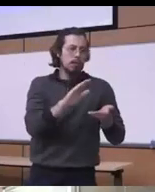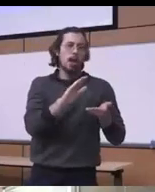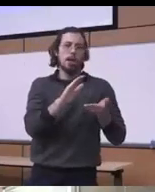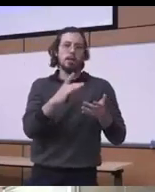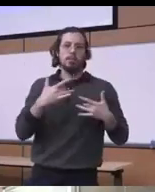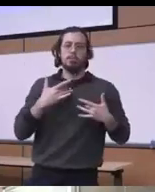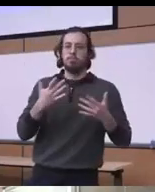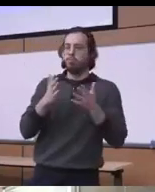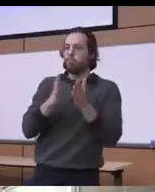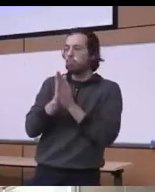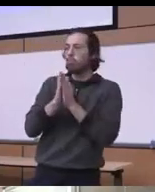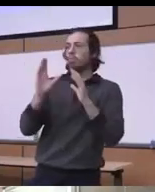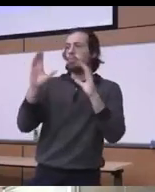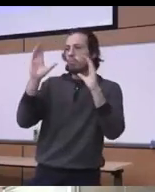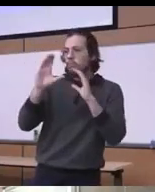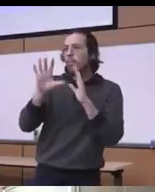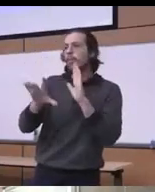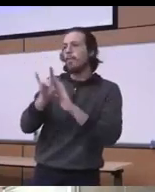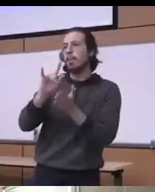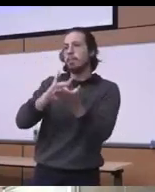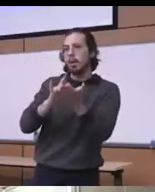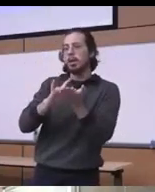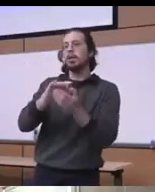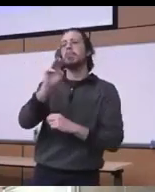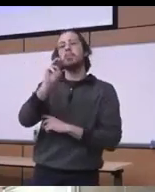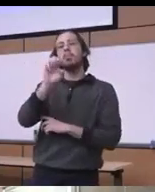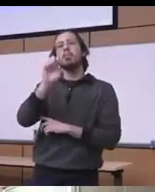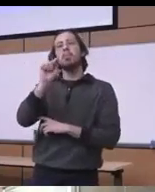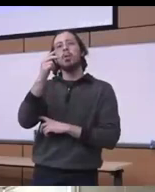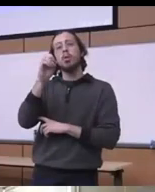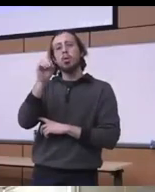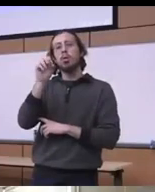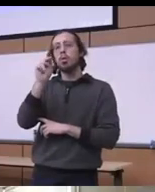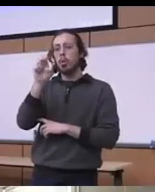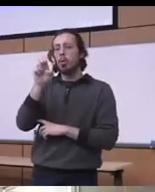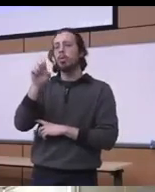weather will talk about buprenorphine talk about you know methadone you know and so even you know